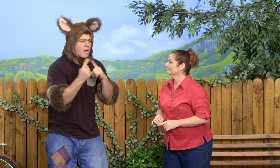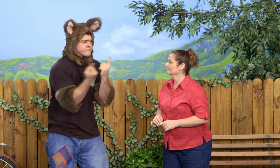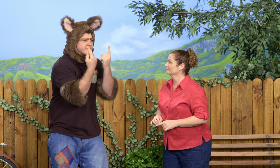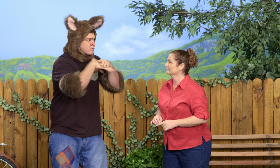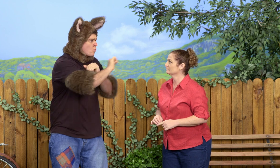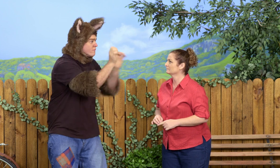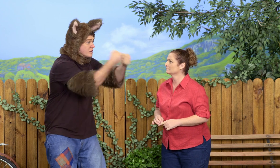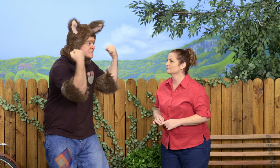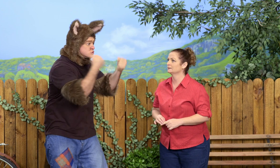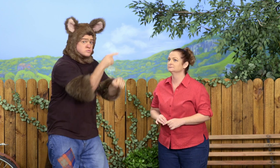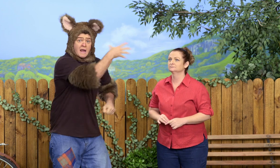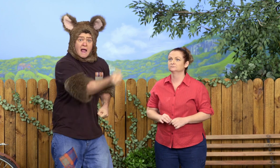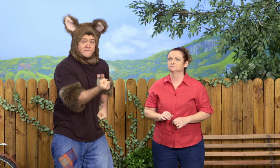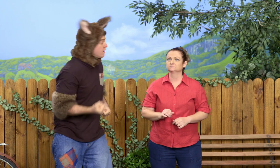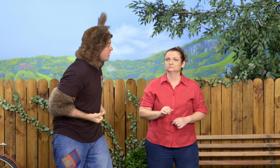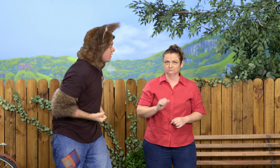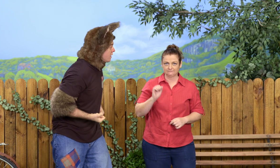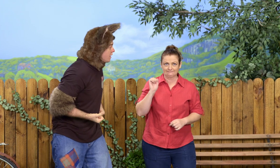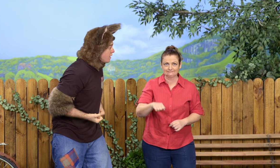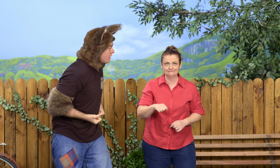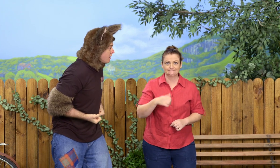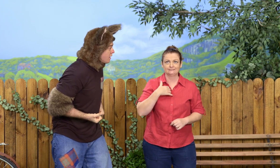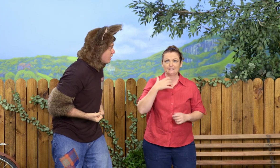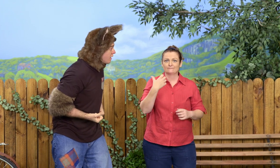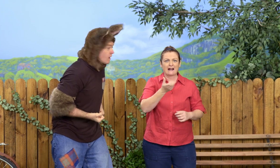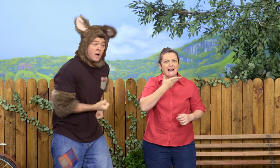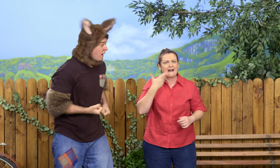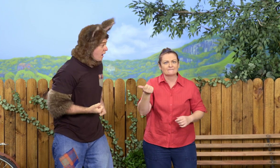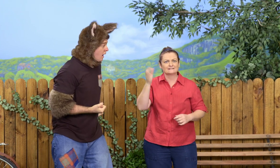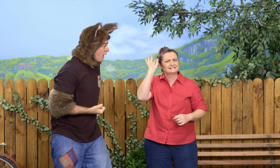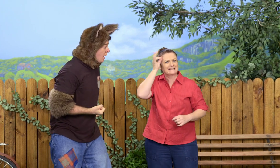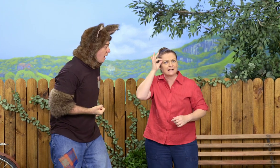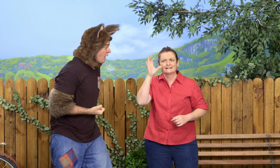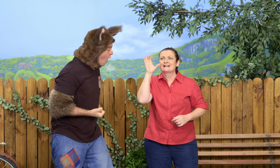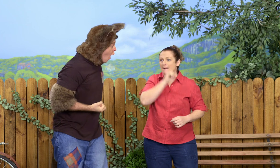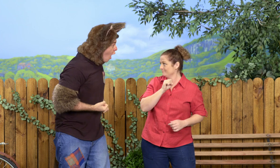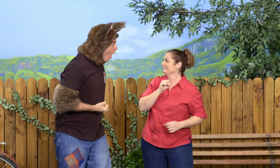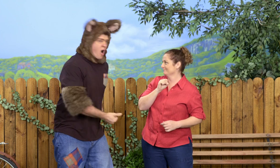have you got anything colourful in your fridge? Oh, yes. I've got some lovely yellow lemons.